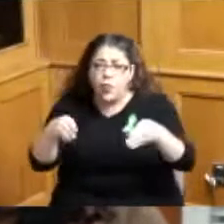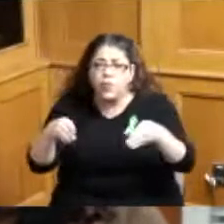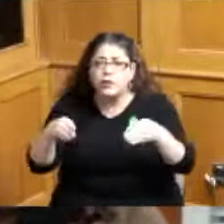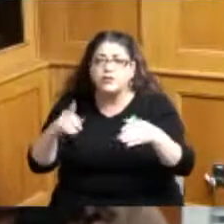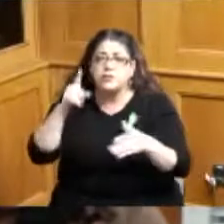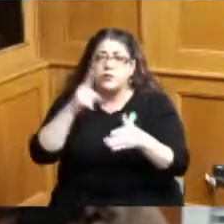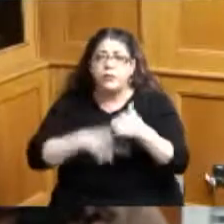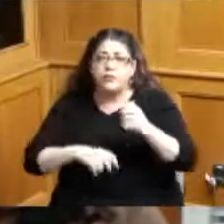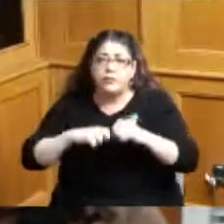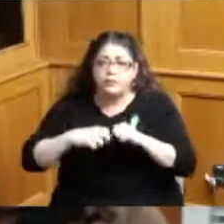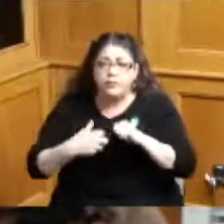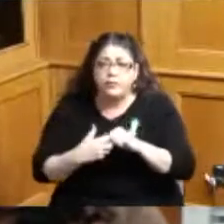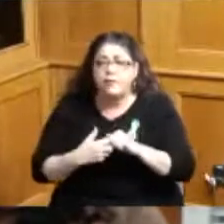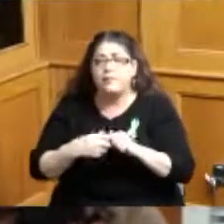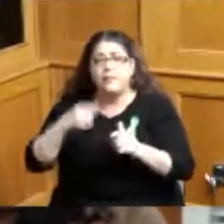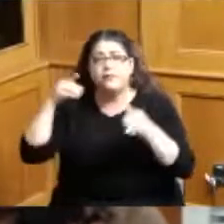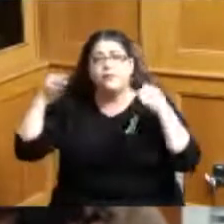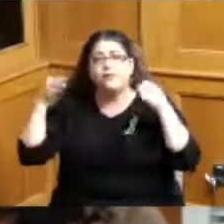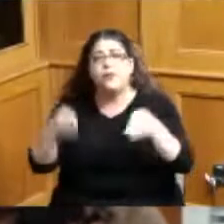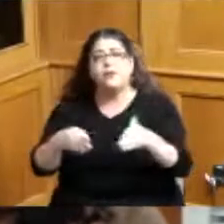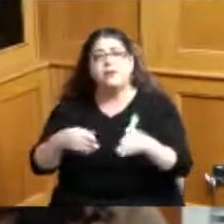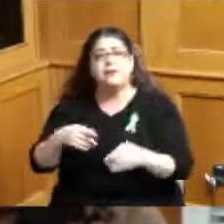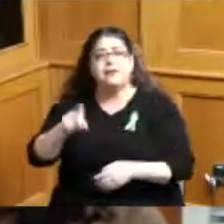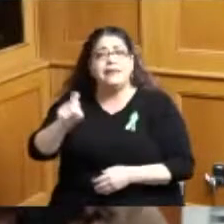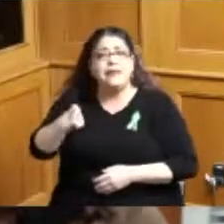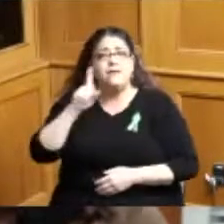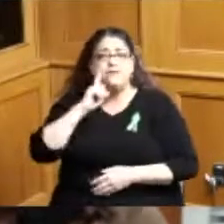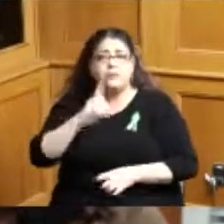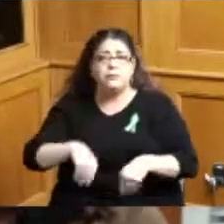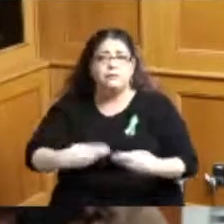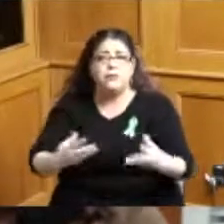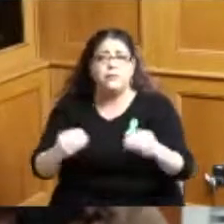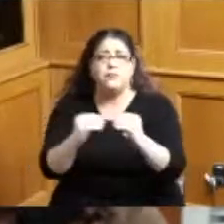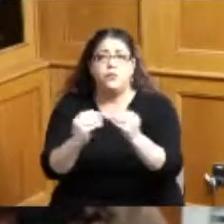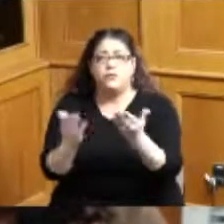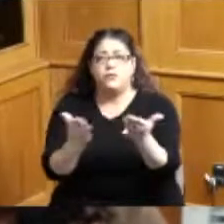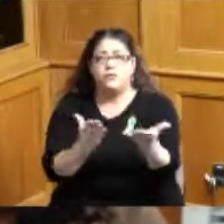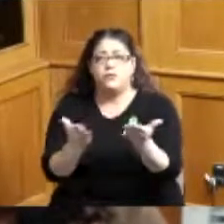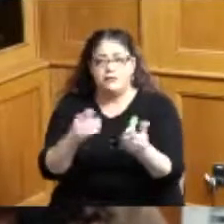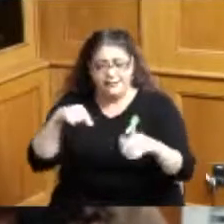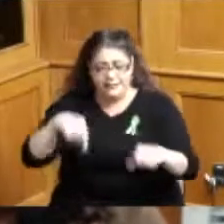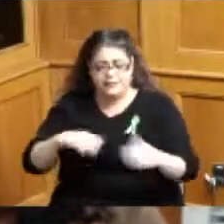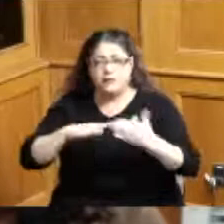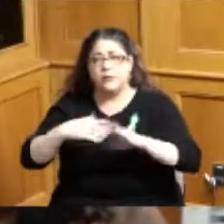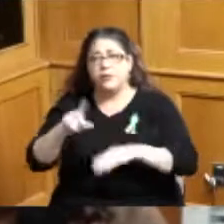children's mental health the need for services in our community one of the things that we've